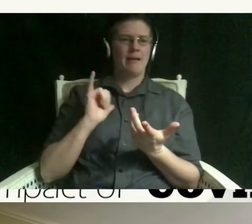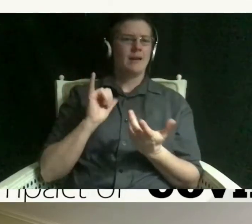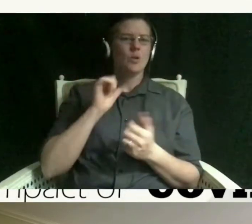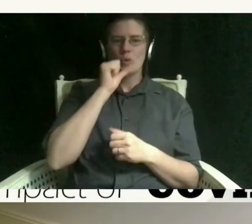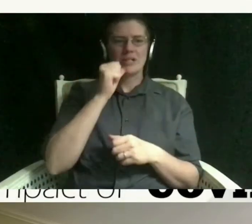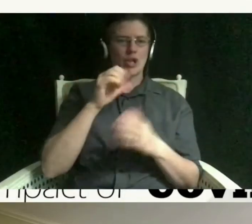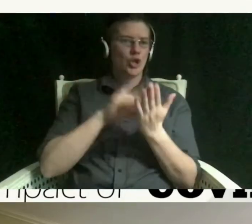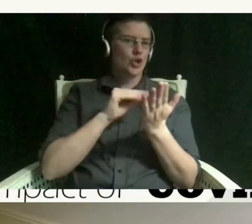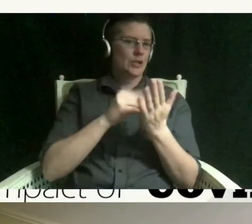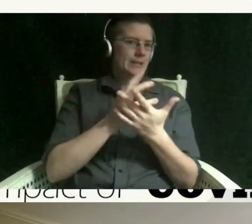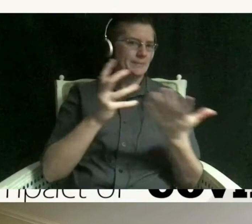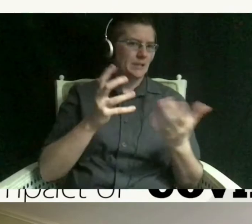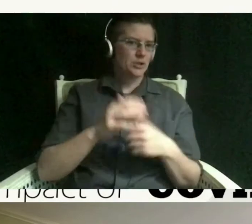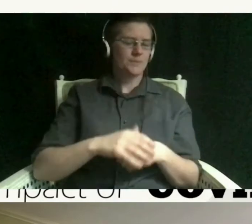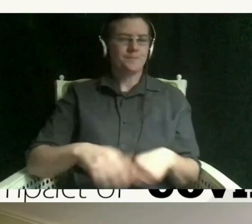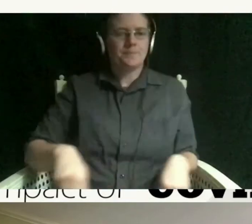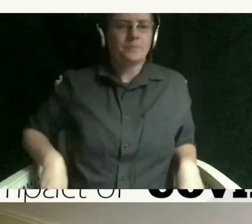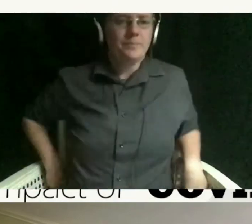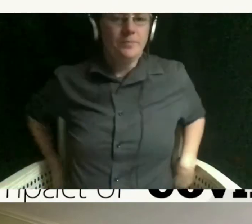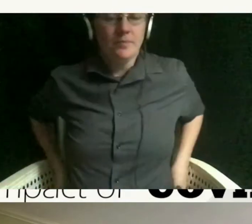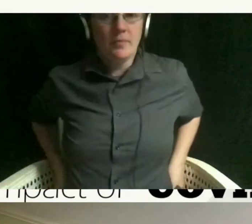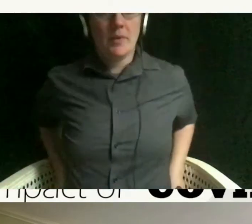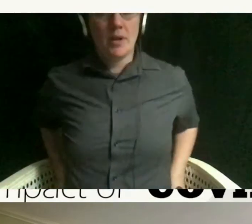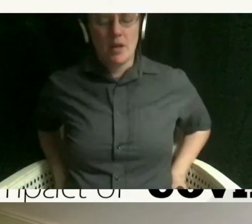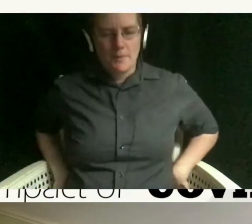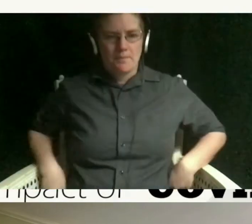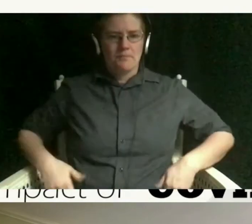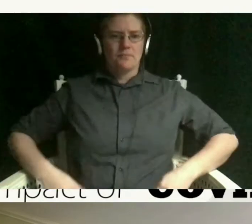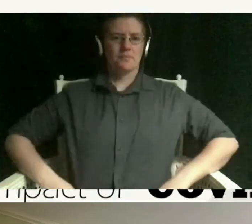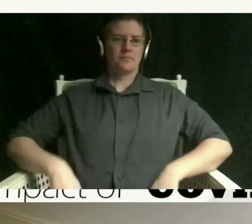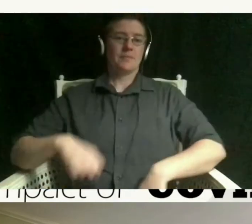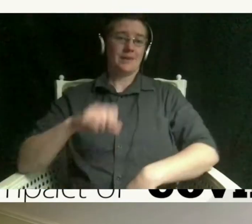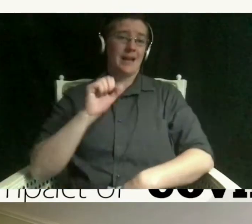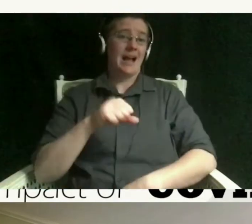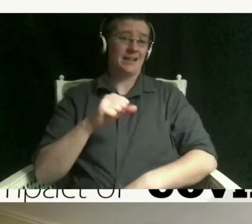um and i can definitely relate to that because i mean i've always been a good student i think